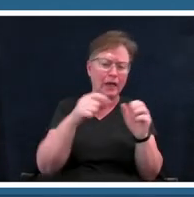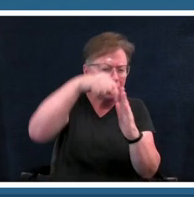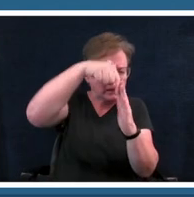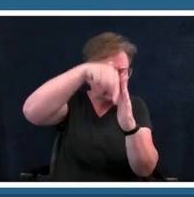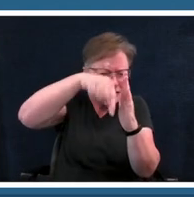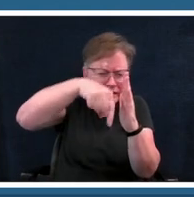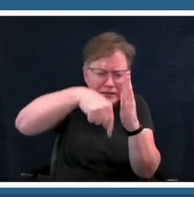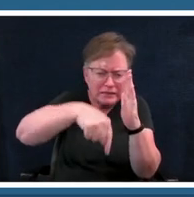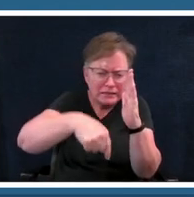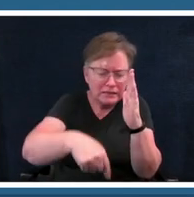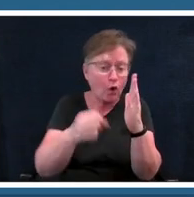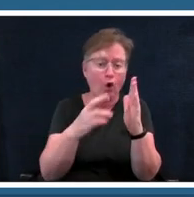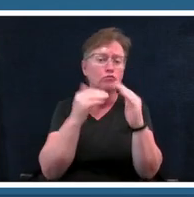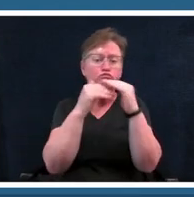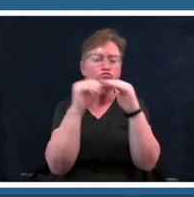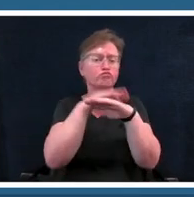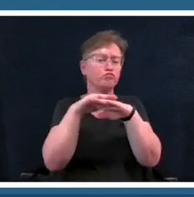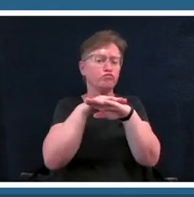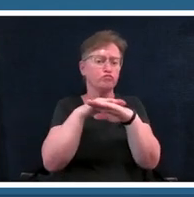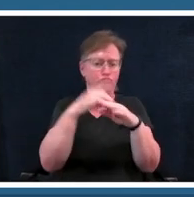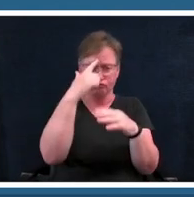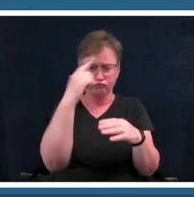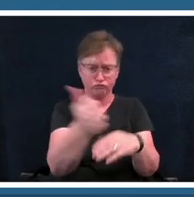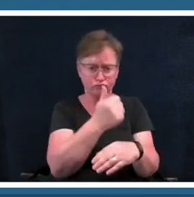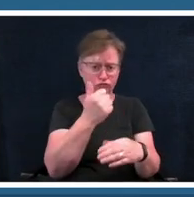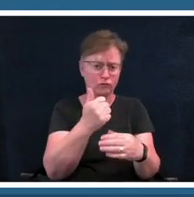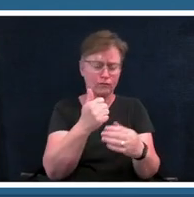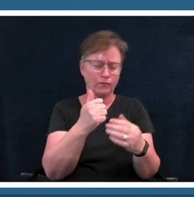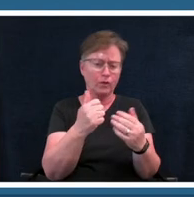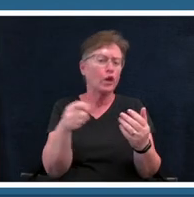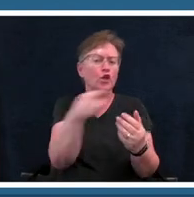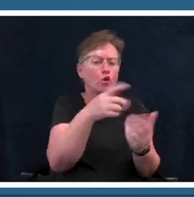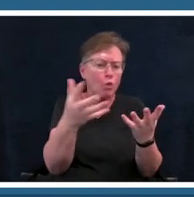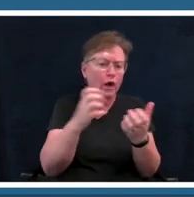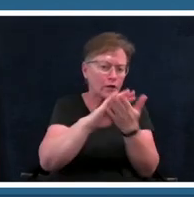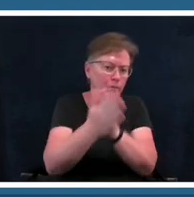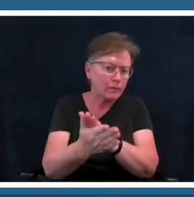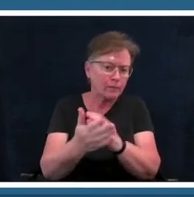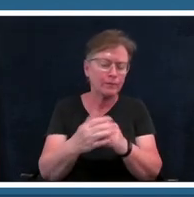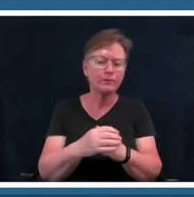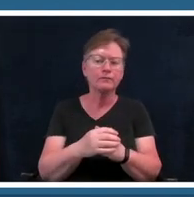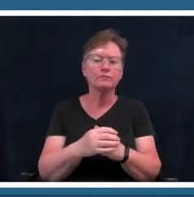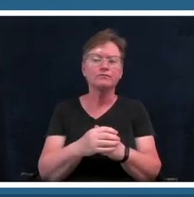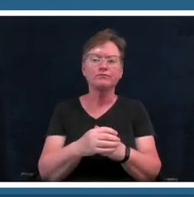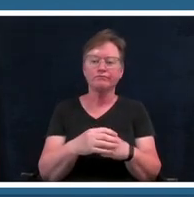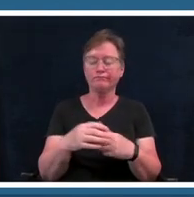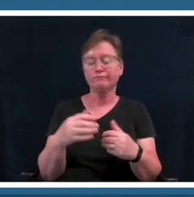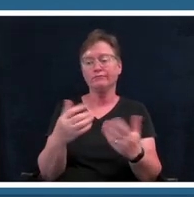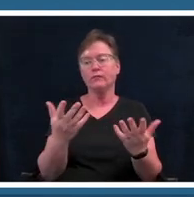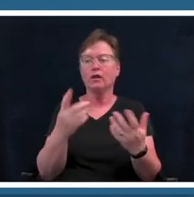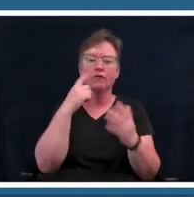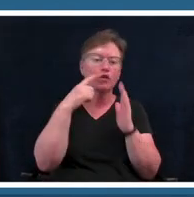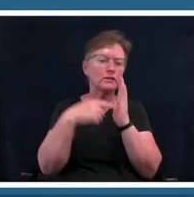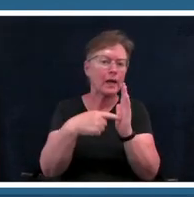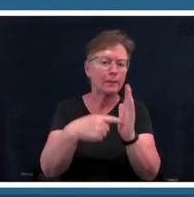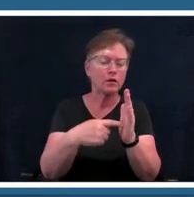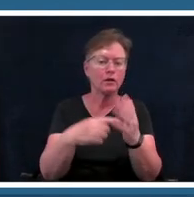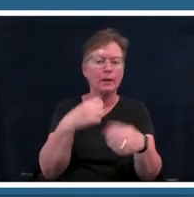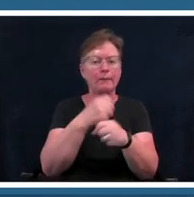so the first option that i use all the time in my practice is making a collage